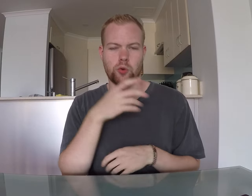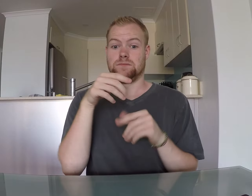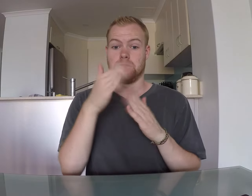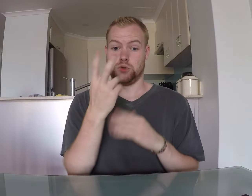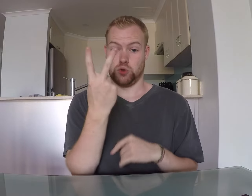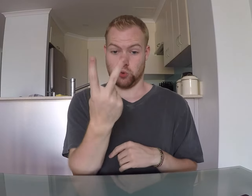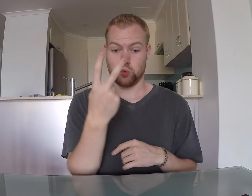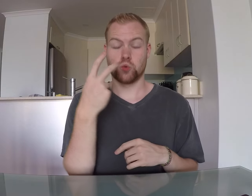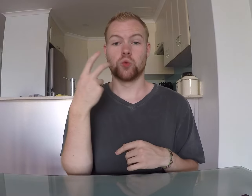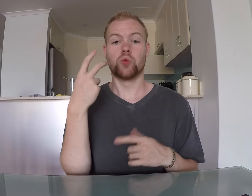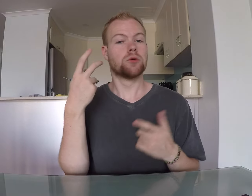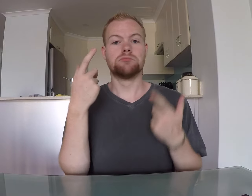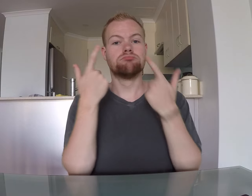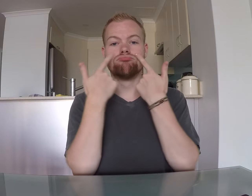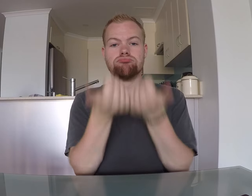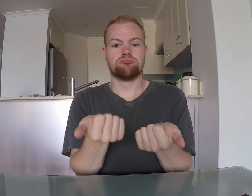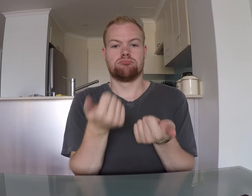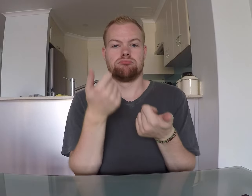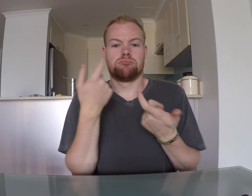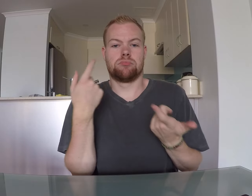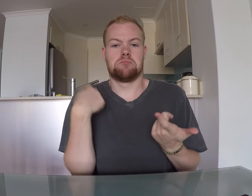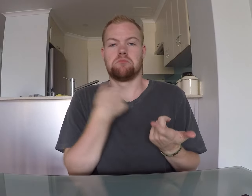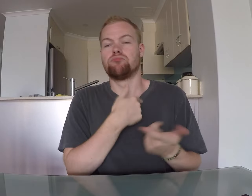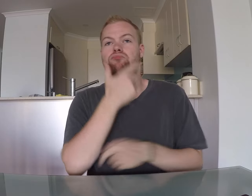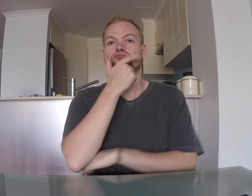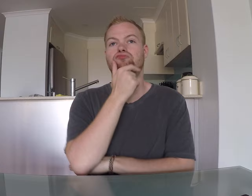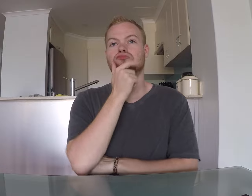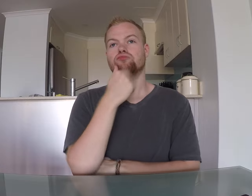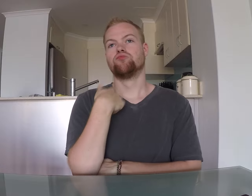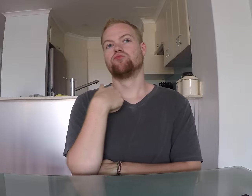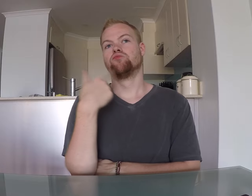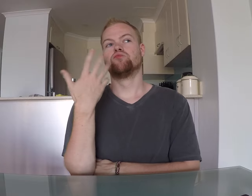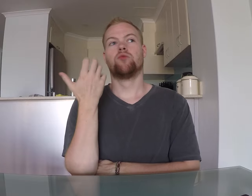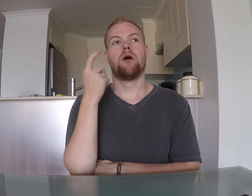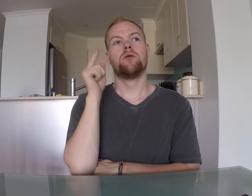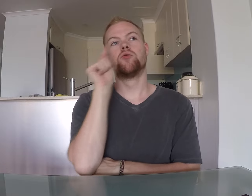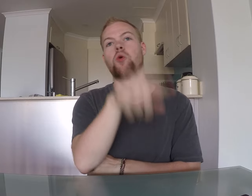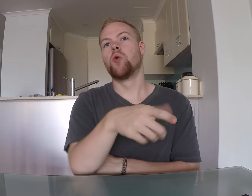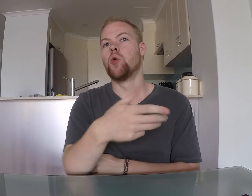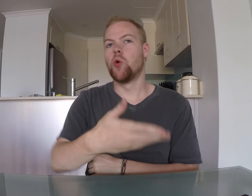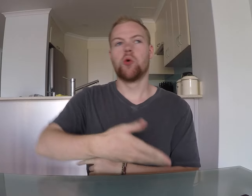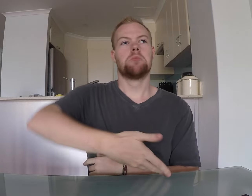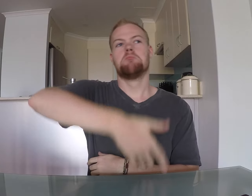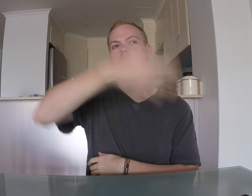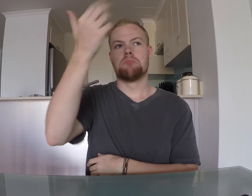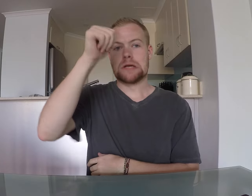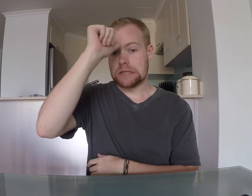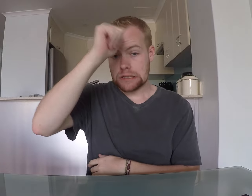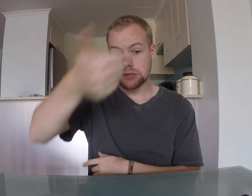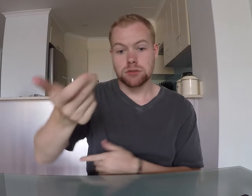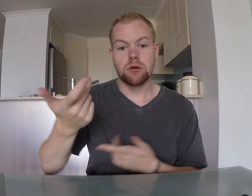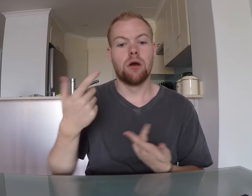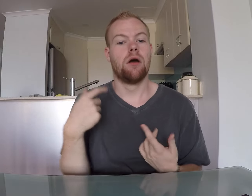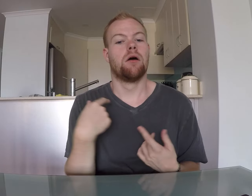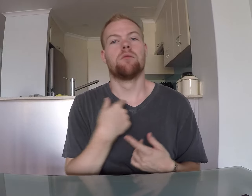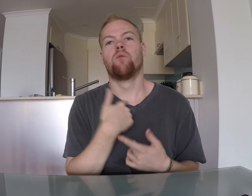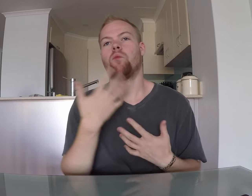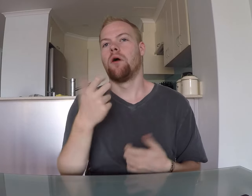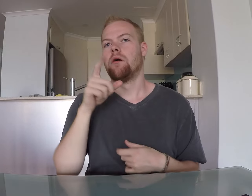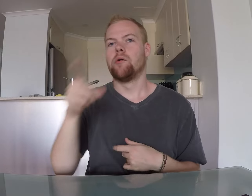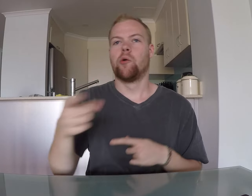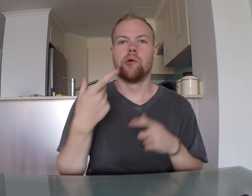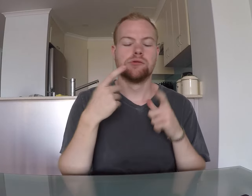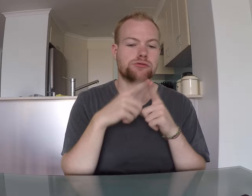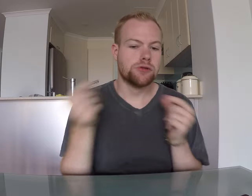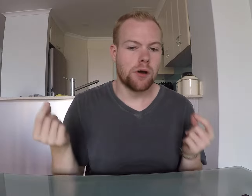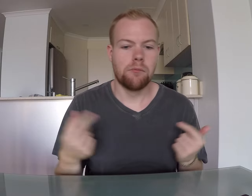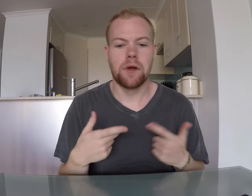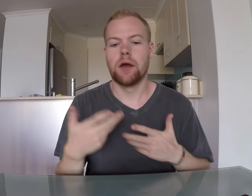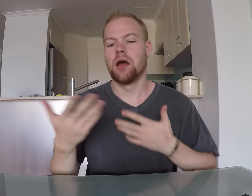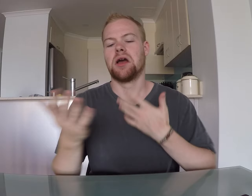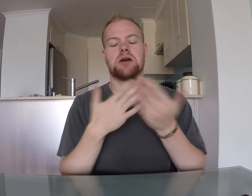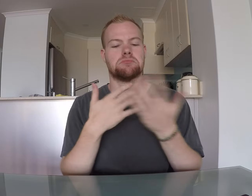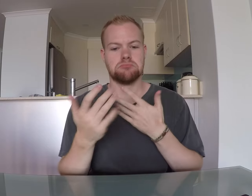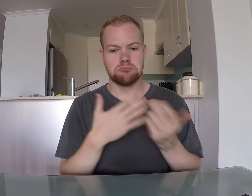Module 2 is up to the individual. We decide we want to go to maybe India, Japan, whatever.